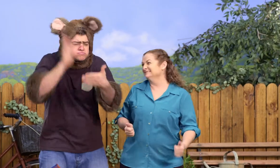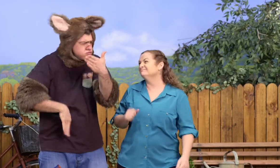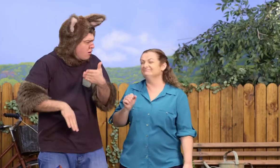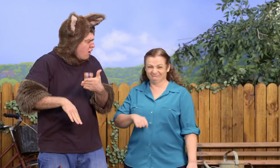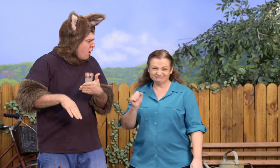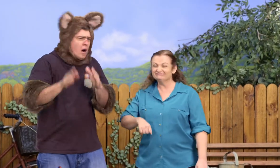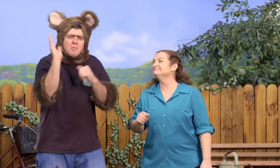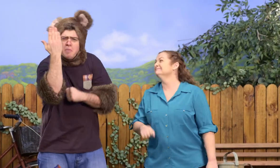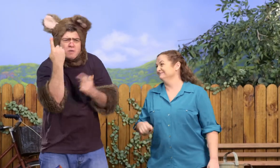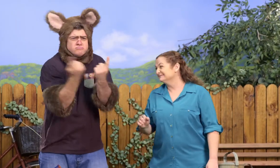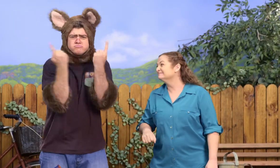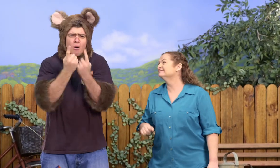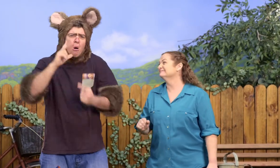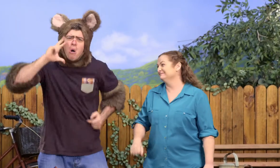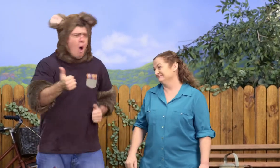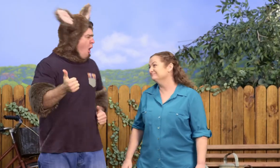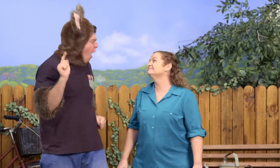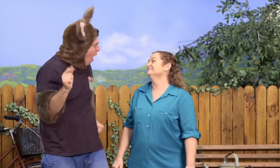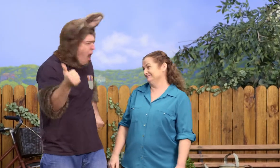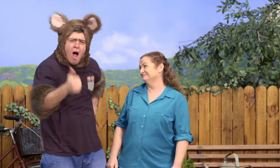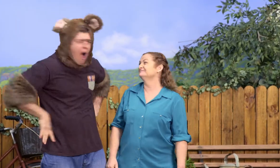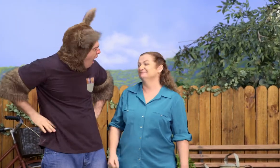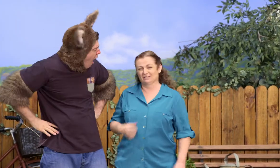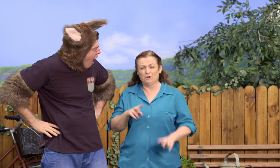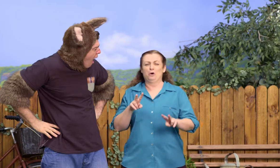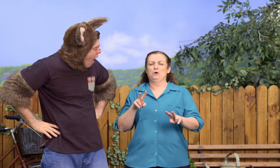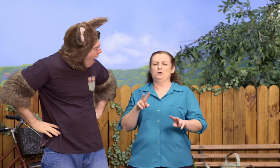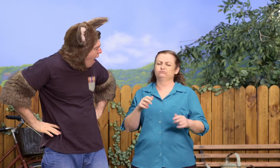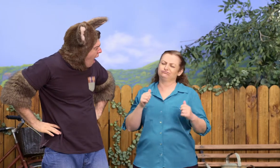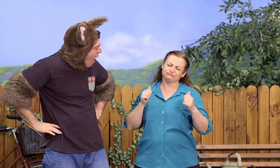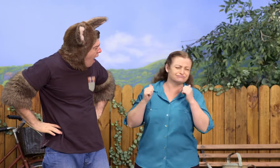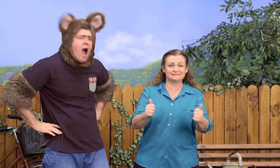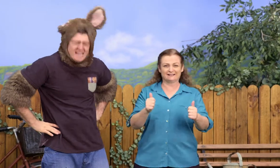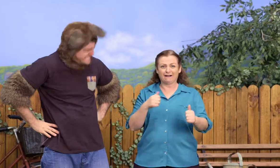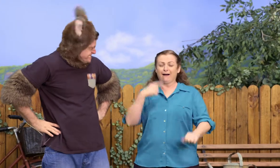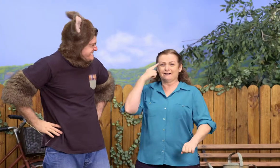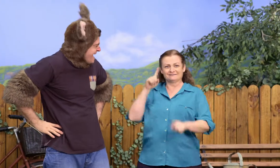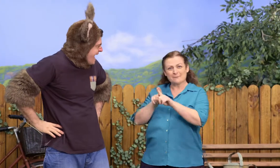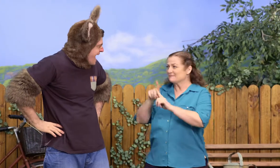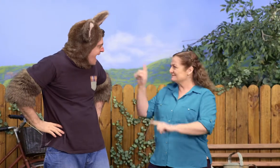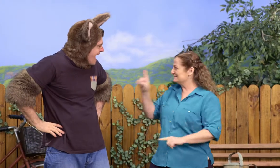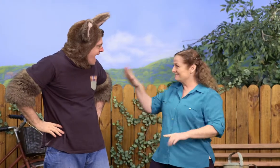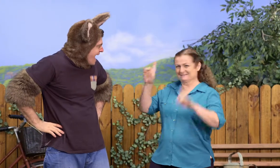Oh, yes. Those children know so much about mirrors. That was awesome. Oh, yes, they were very knowledgeable.